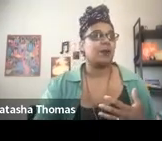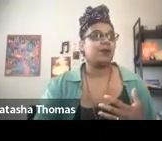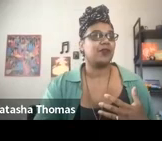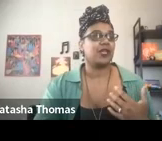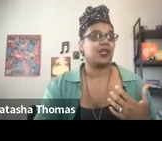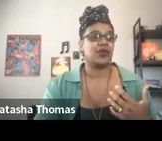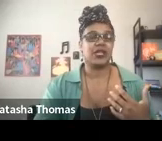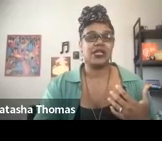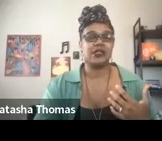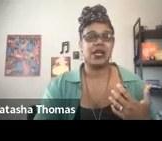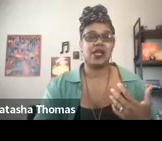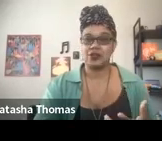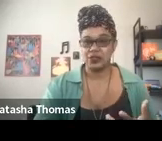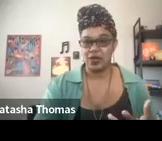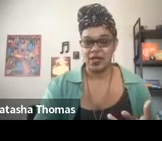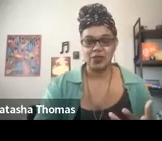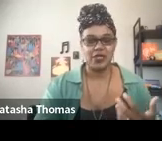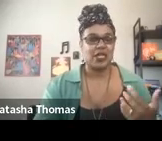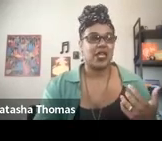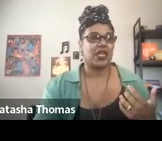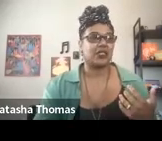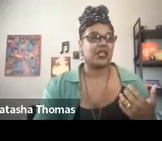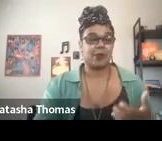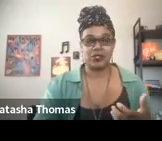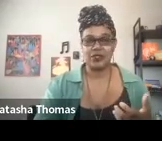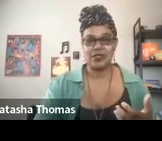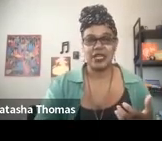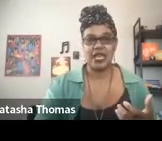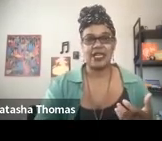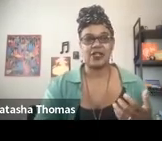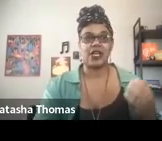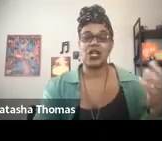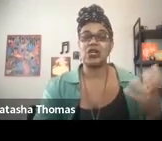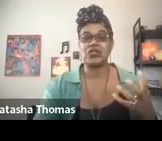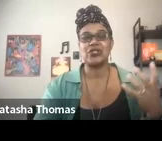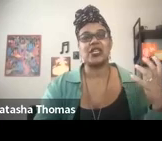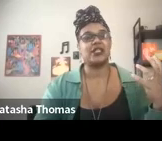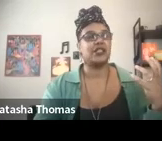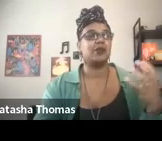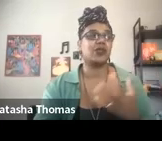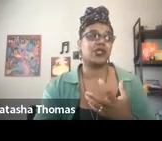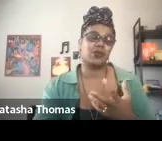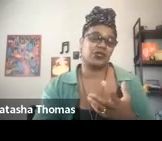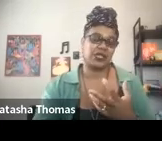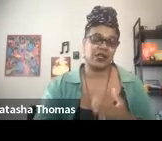The video is audio described and captioned and the colors and imagery that you will see